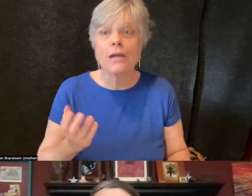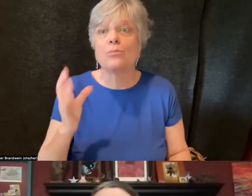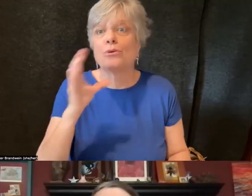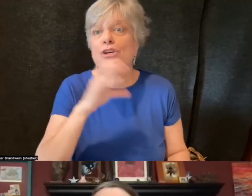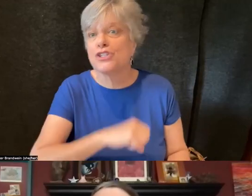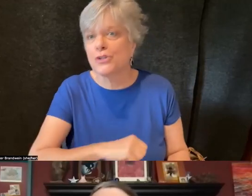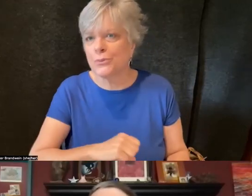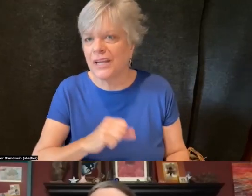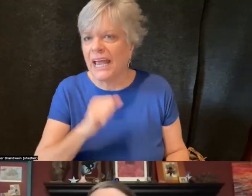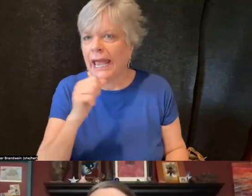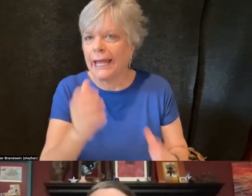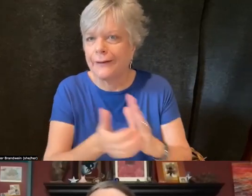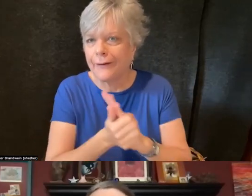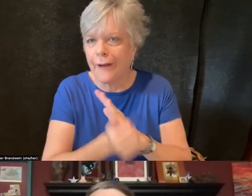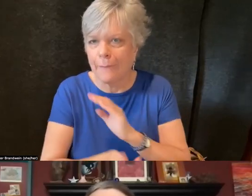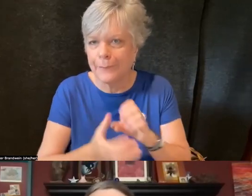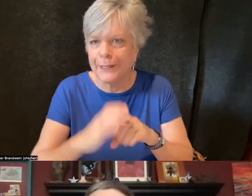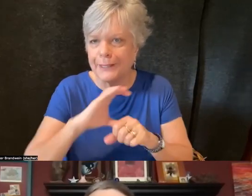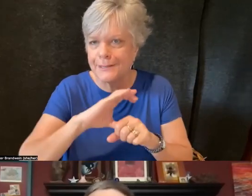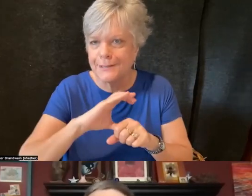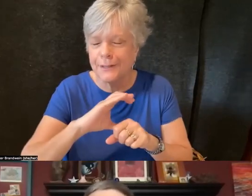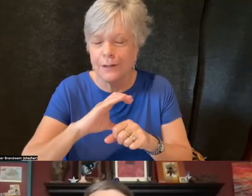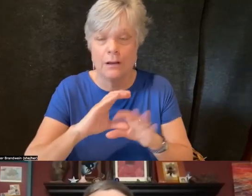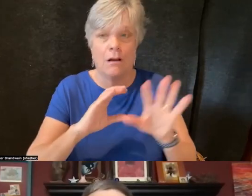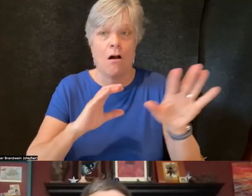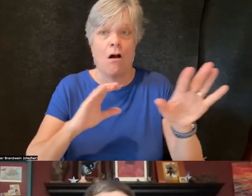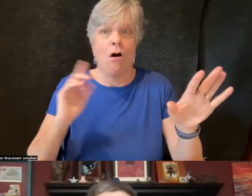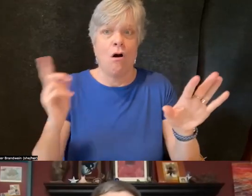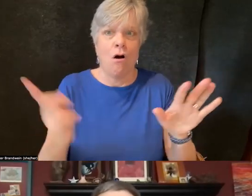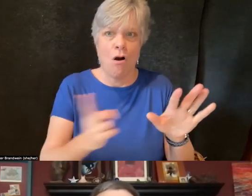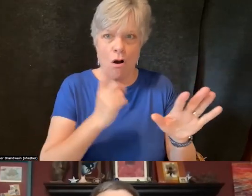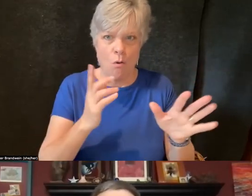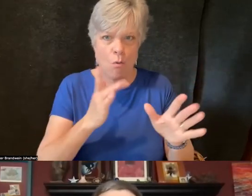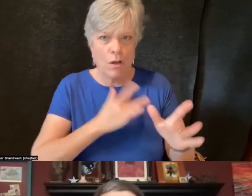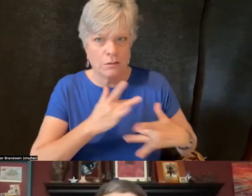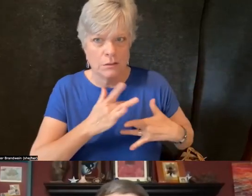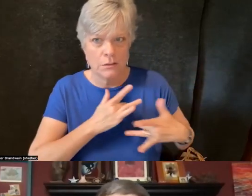over disabled students when the institution neglects